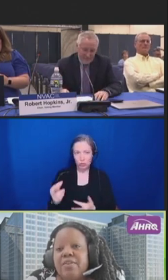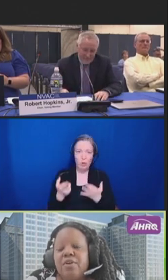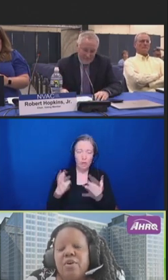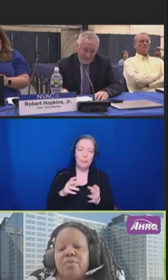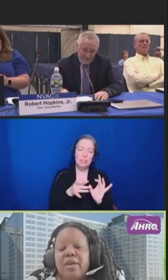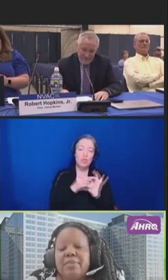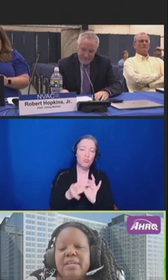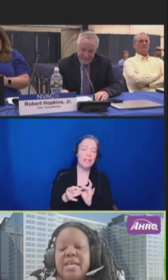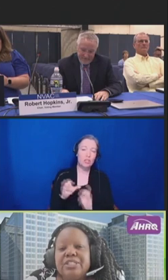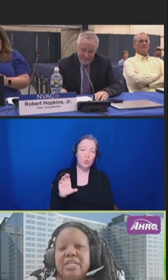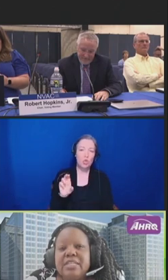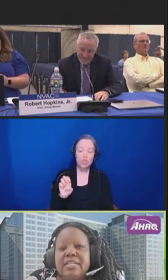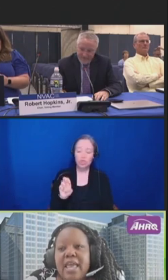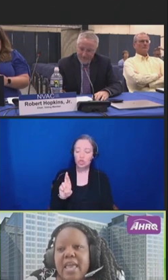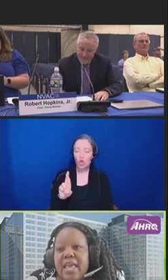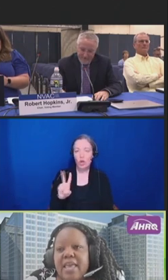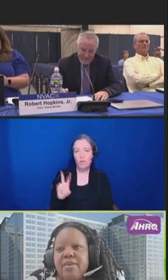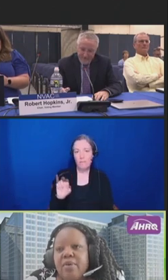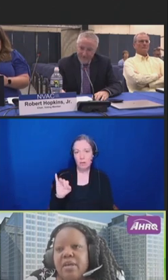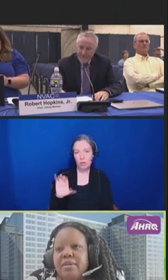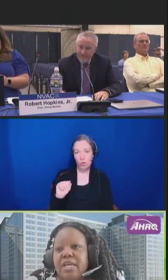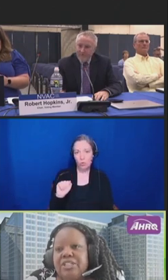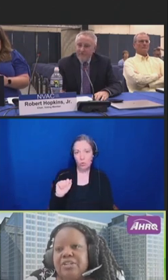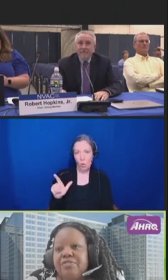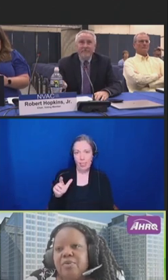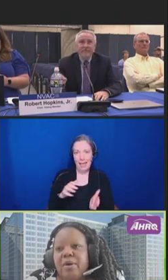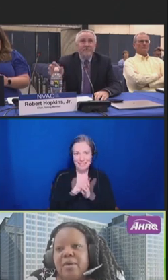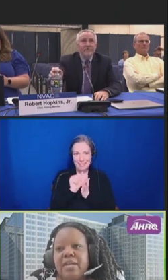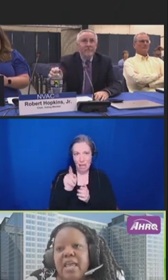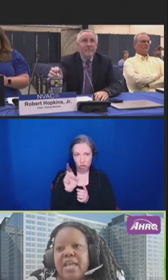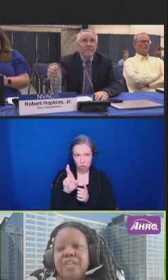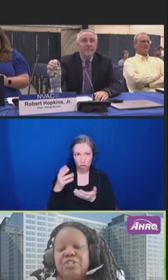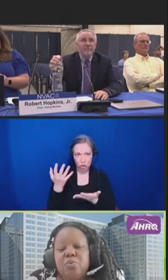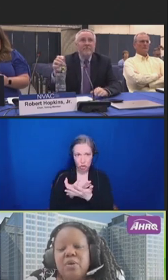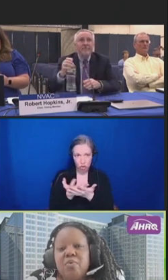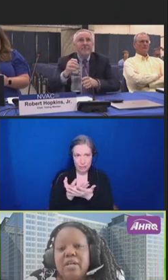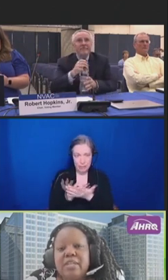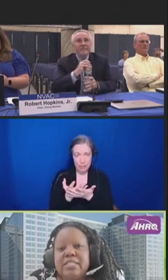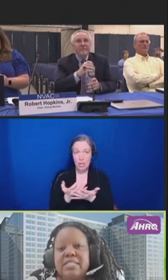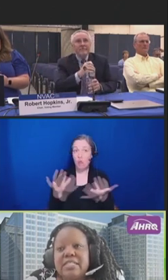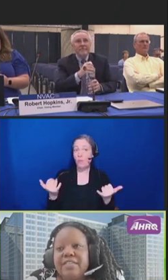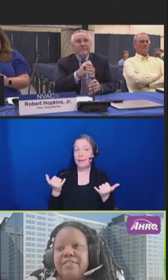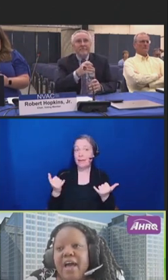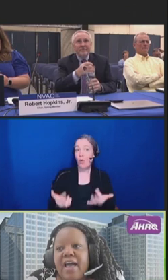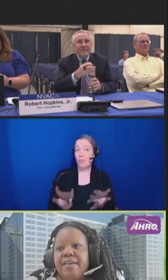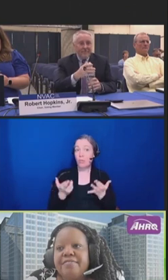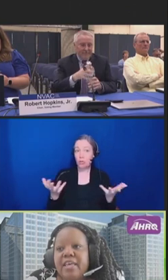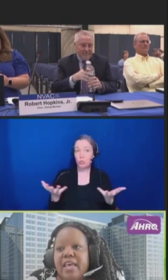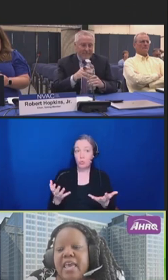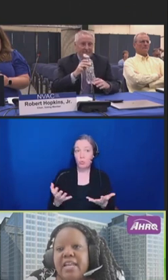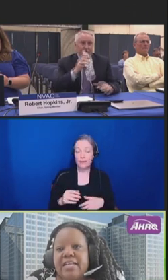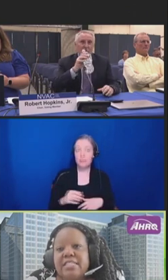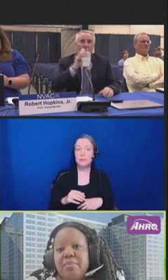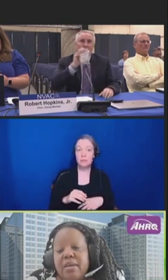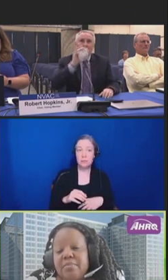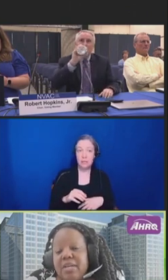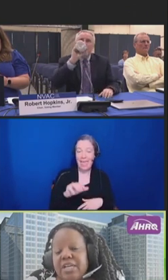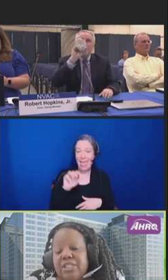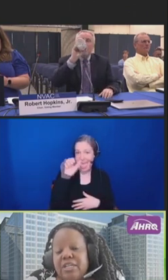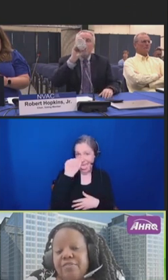The current recommendation is an A recommendation for women aged 21 to 65 and a D recommendation